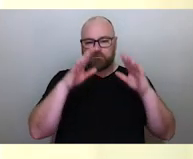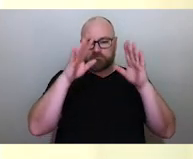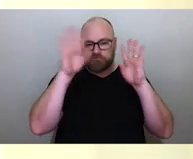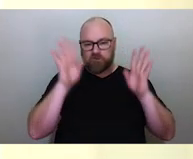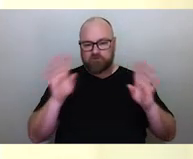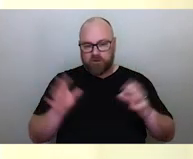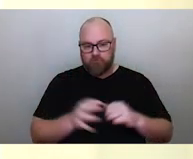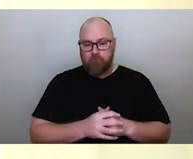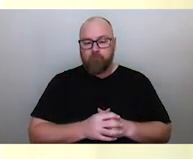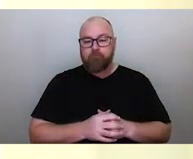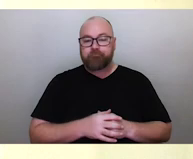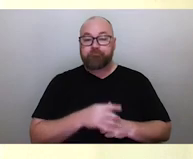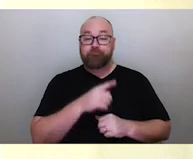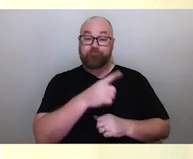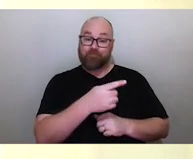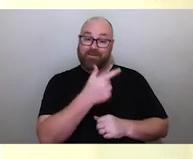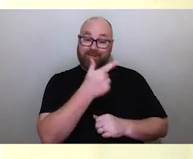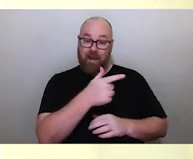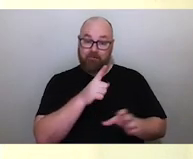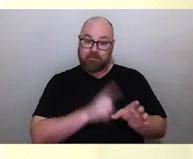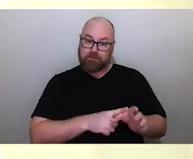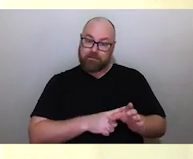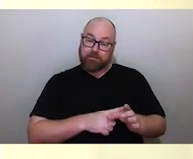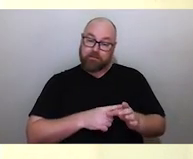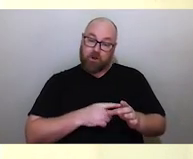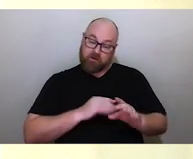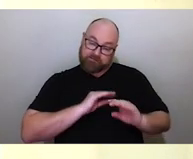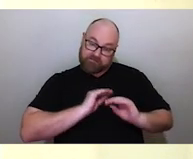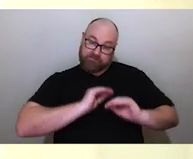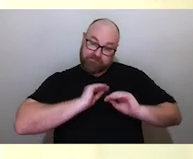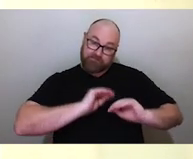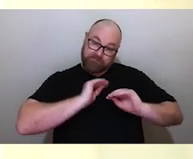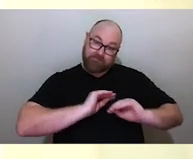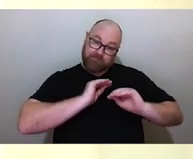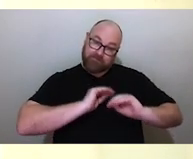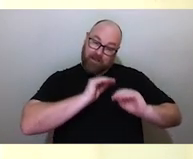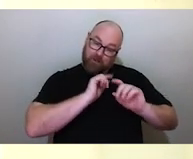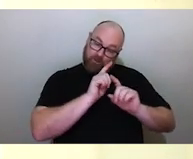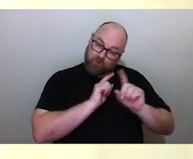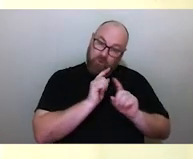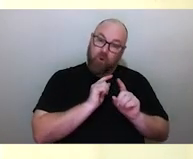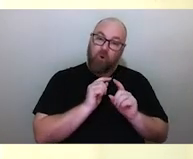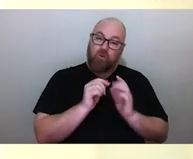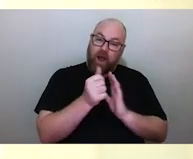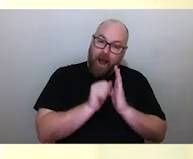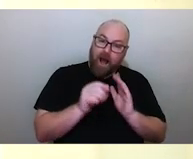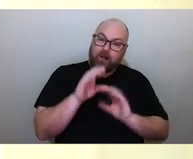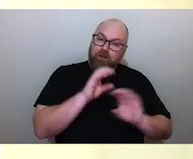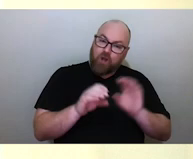They go through seven years of intense instruction to learn the art and the science of astronomy.